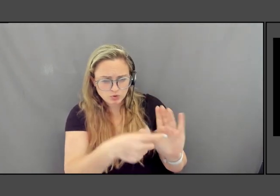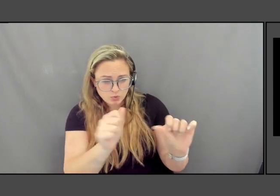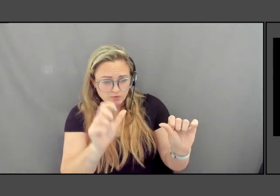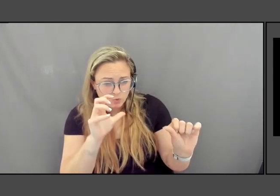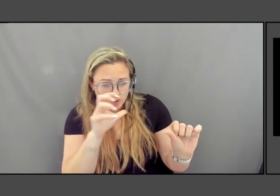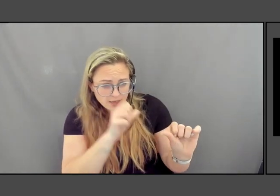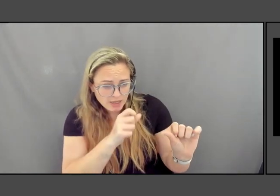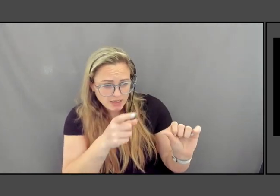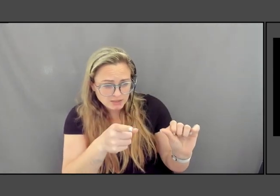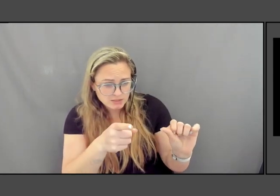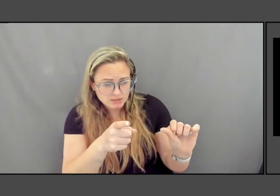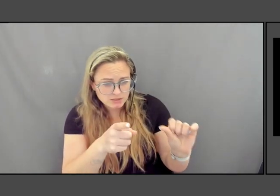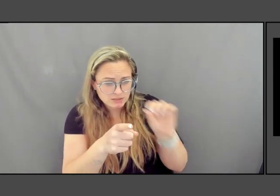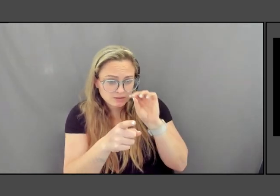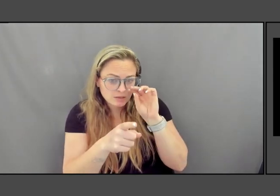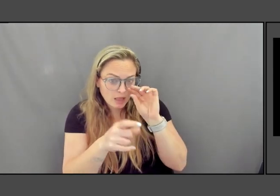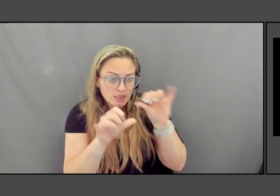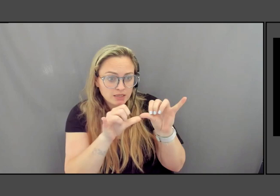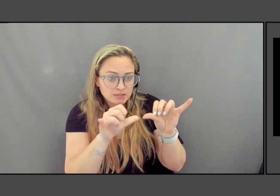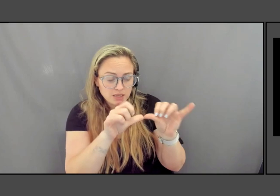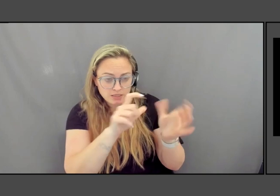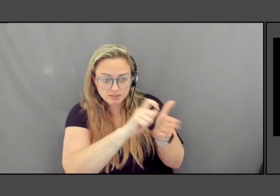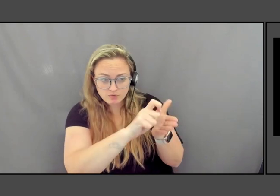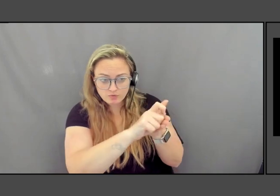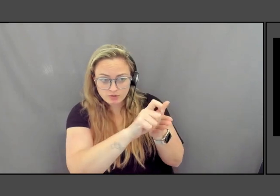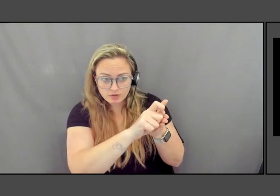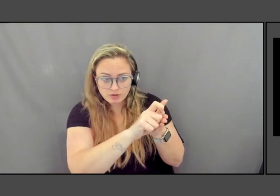the size of the text is only, is less than half an inch.